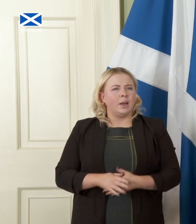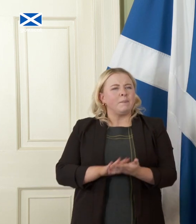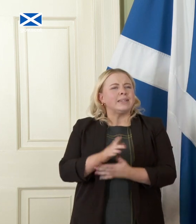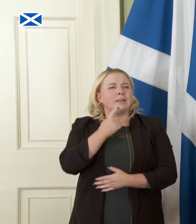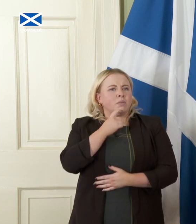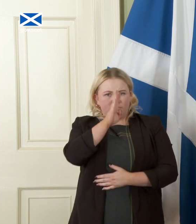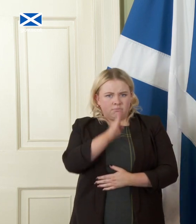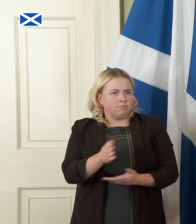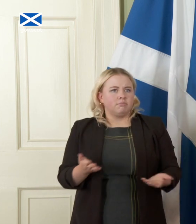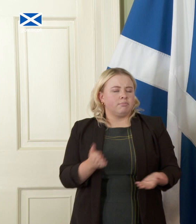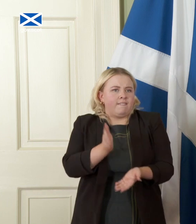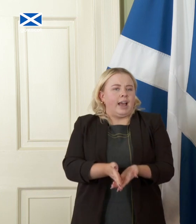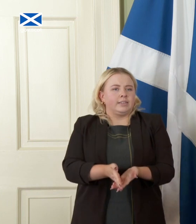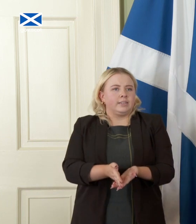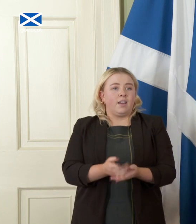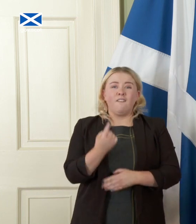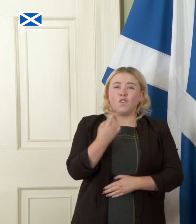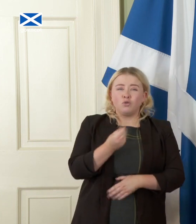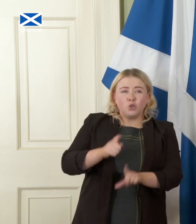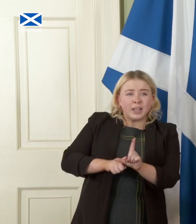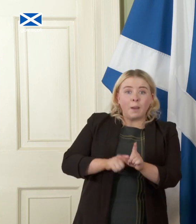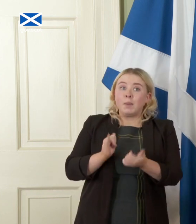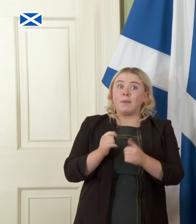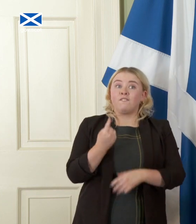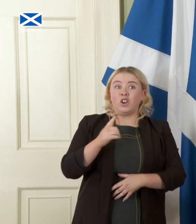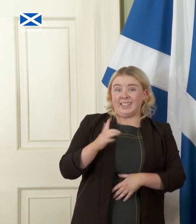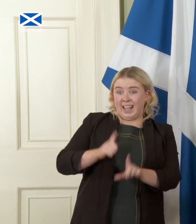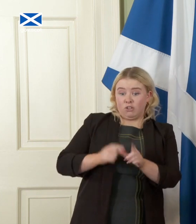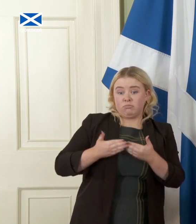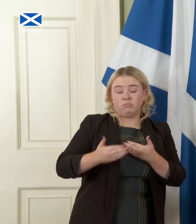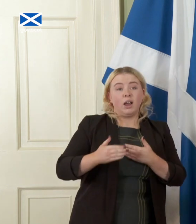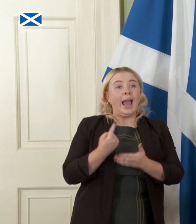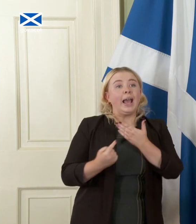fact that the first years perhaps even the first decades of an independent Scotland would require